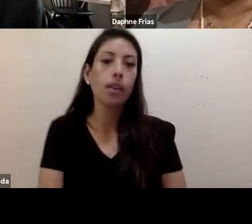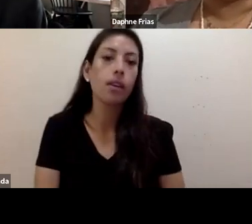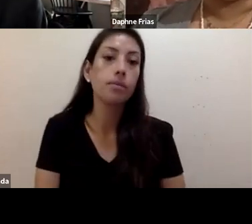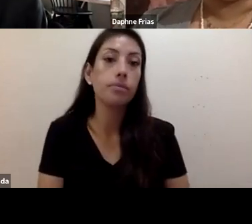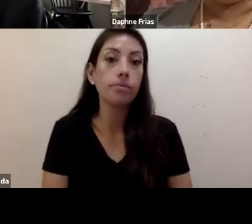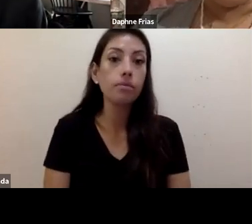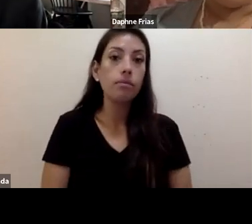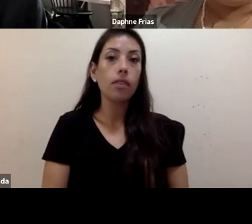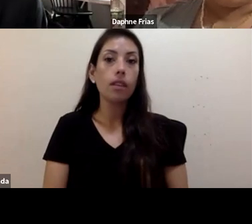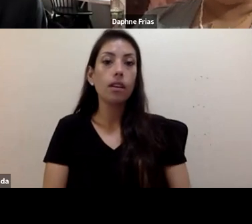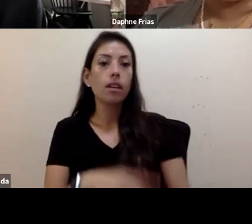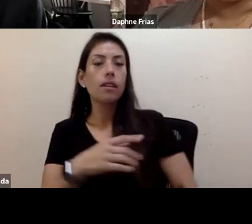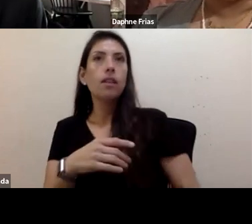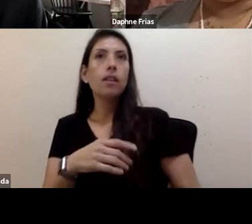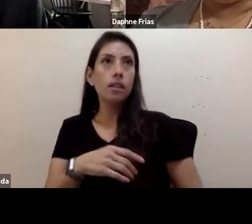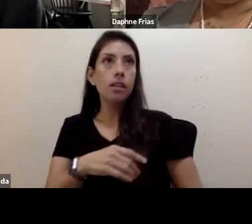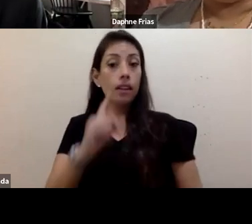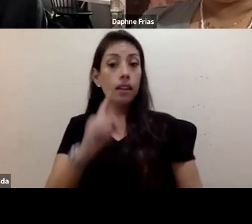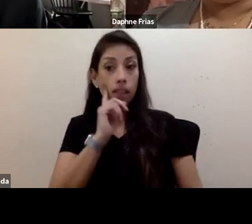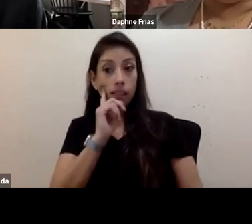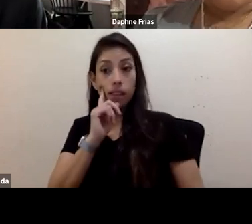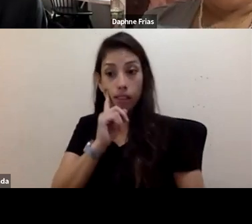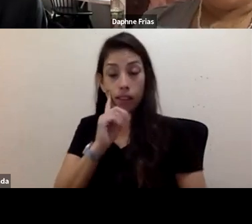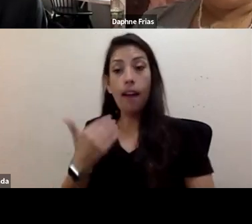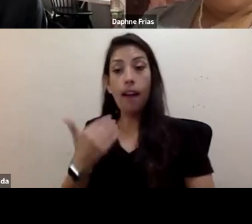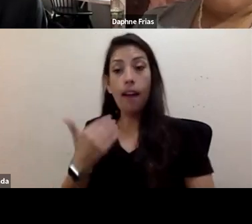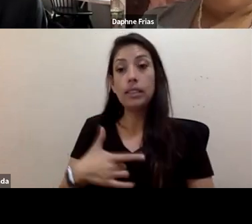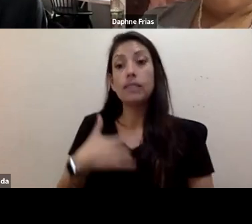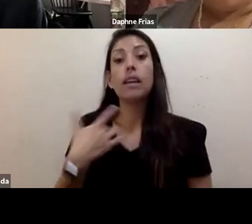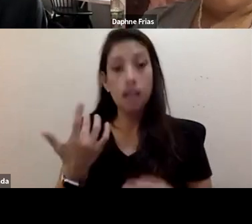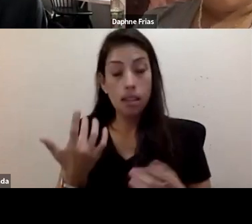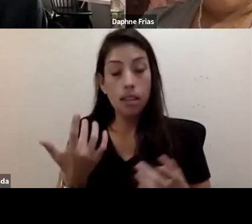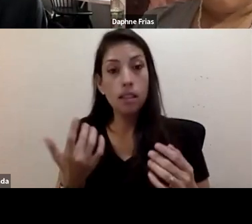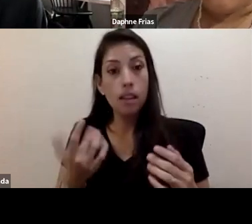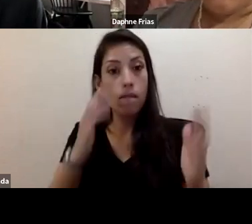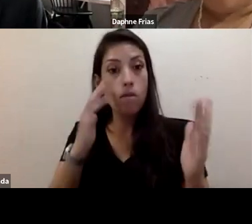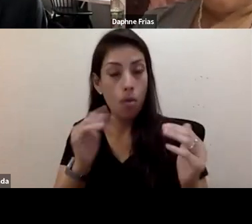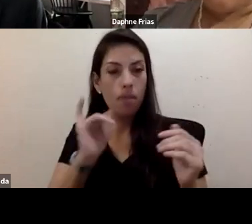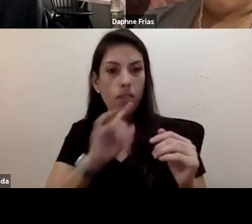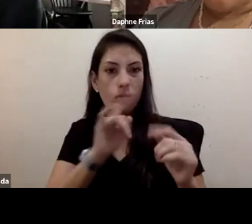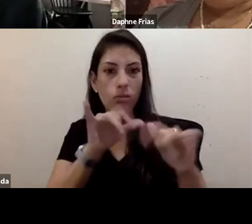a sense of hope that is a natural thread amongst the disability community,